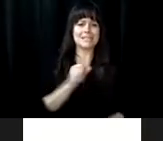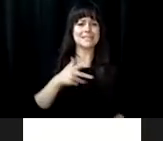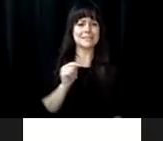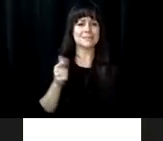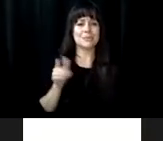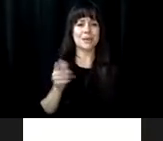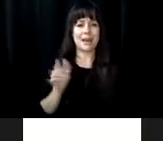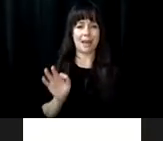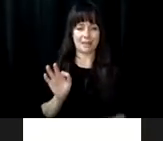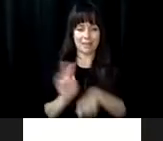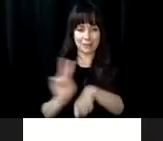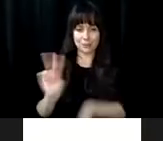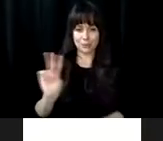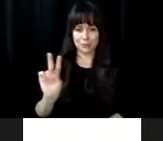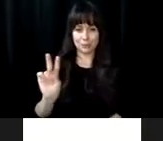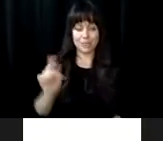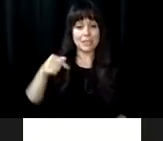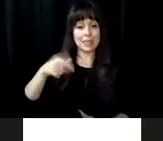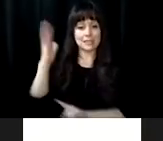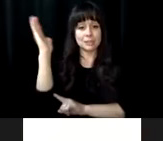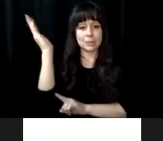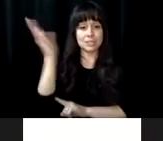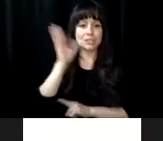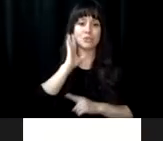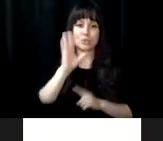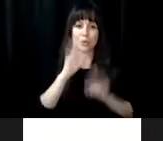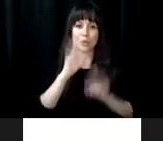centennial celebration. Please plan to join us on September